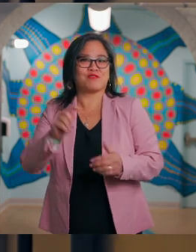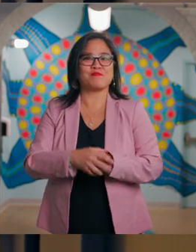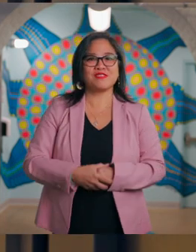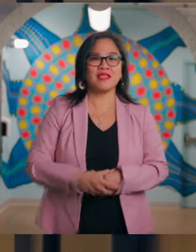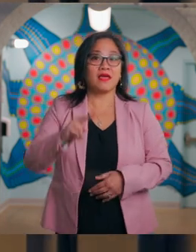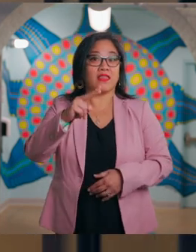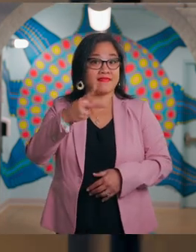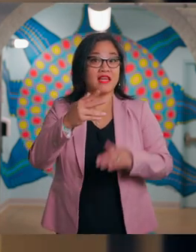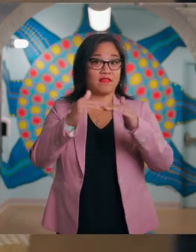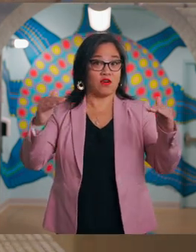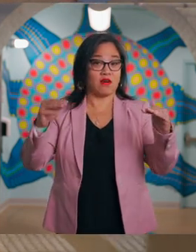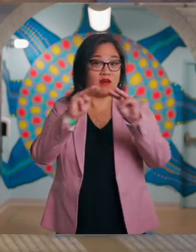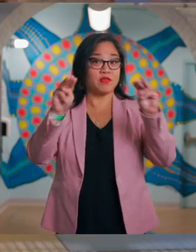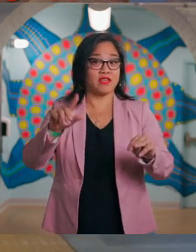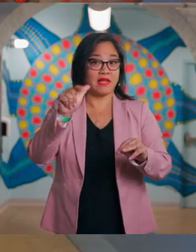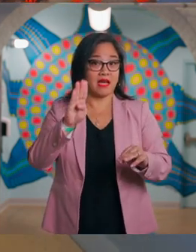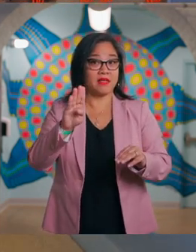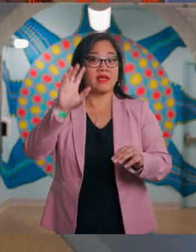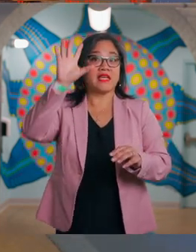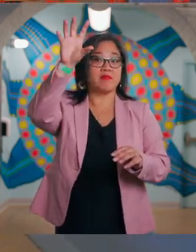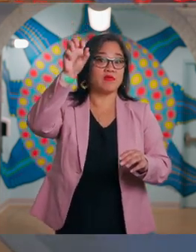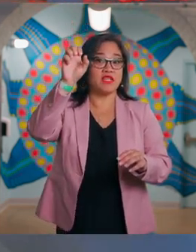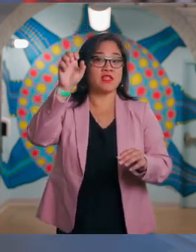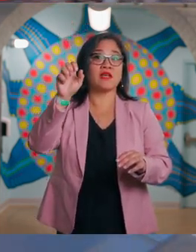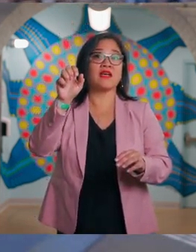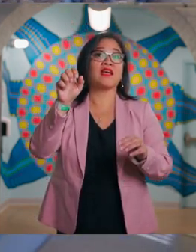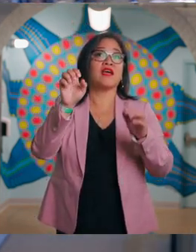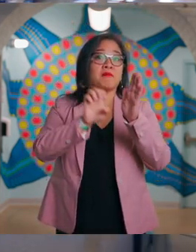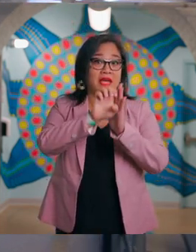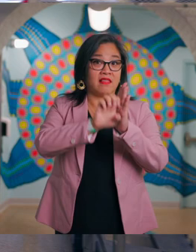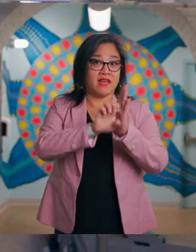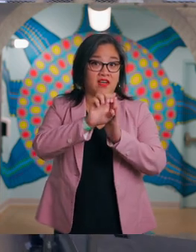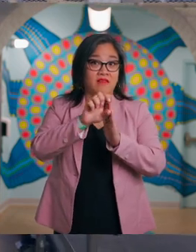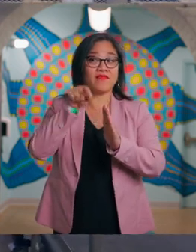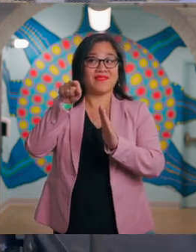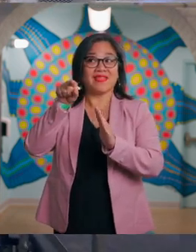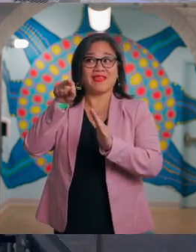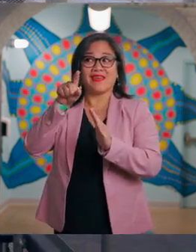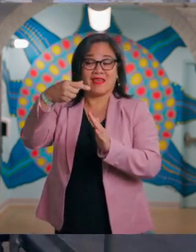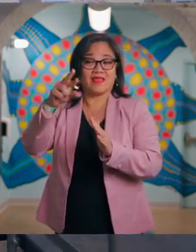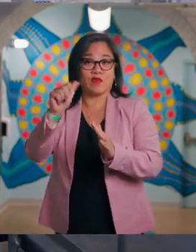The second floor of MuseumLab can be reached by the elevator in the Grable Gallery